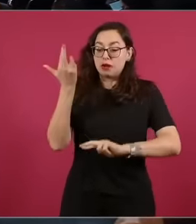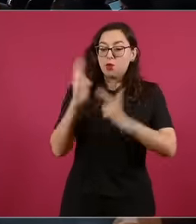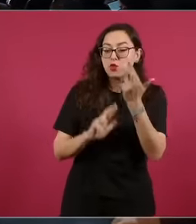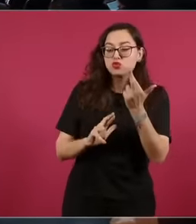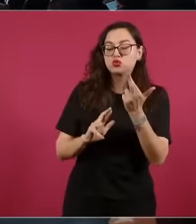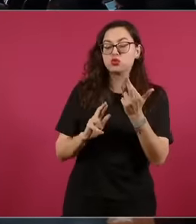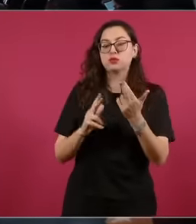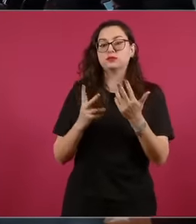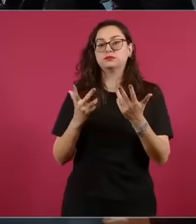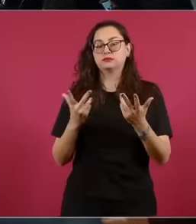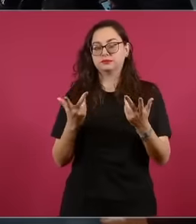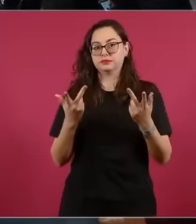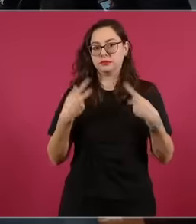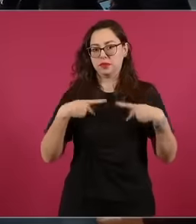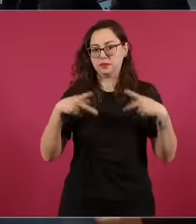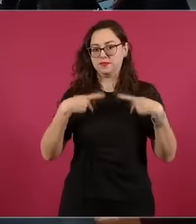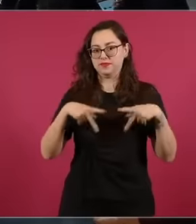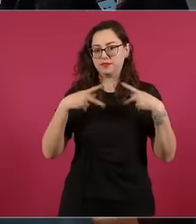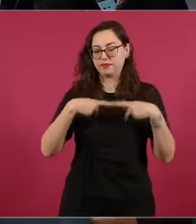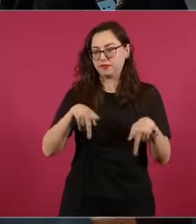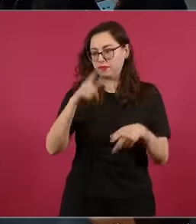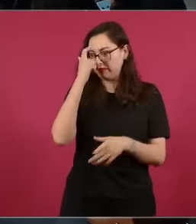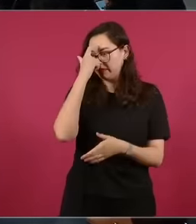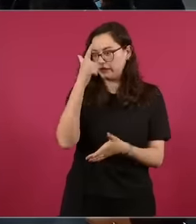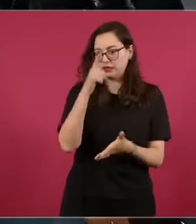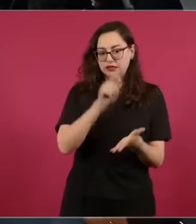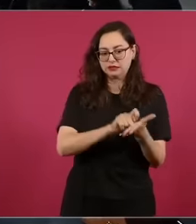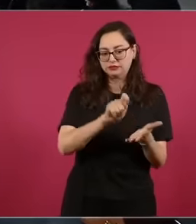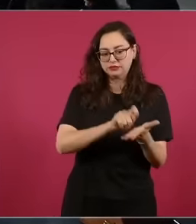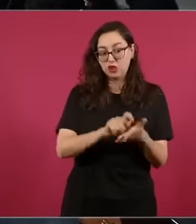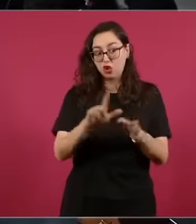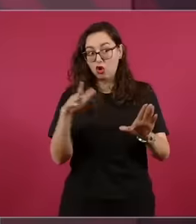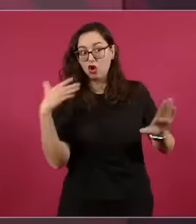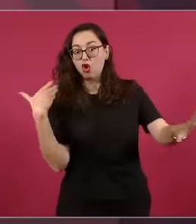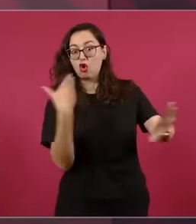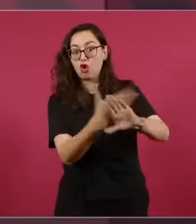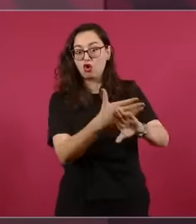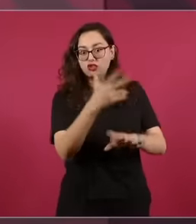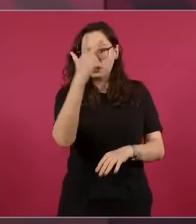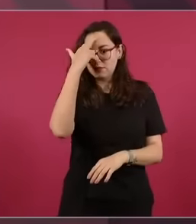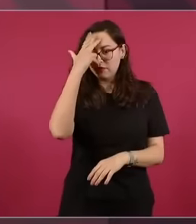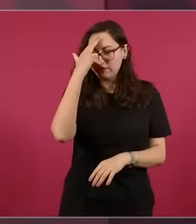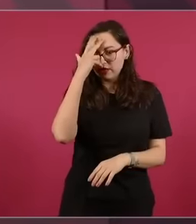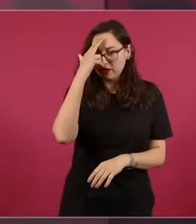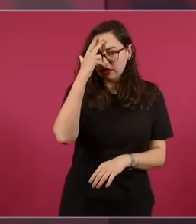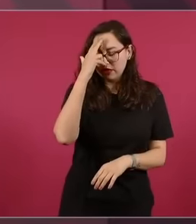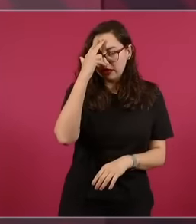the anti-Porfirista writers resorted